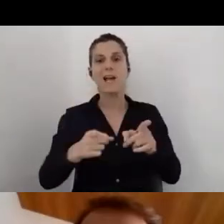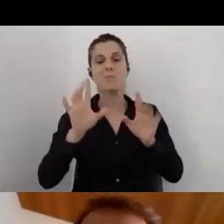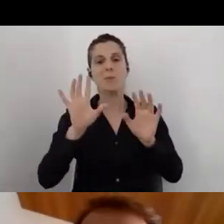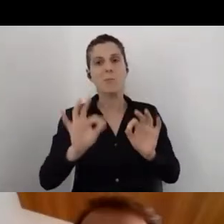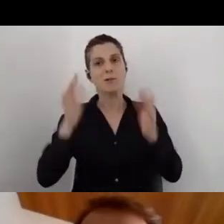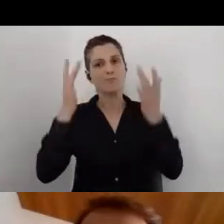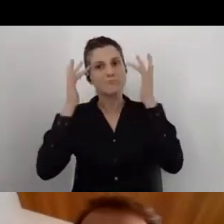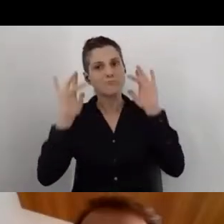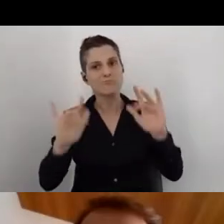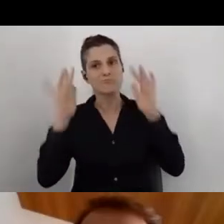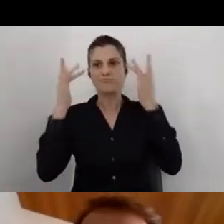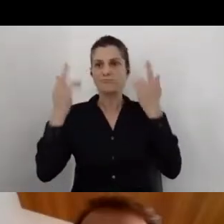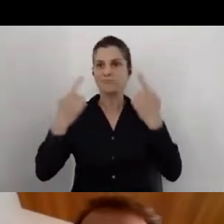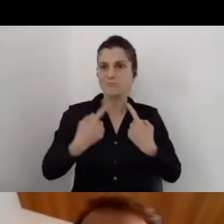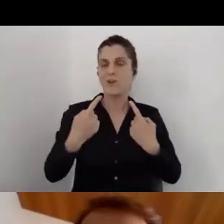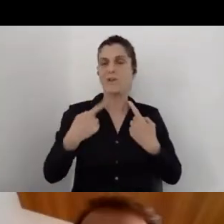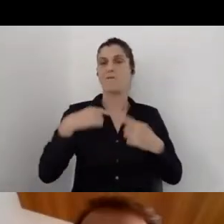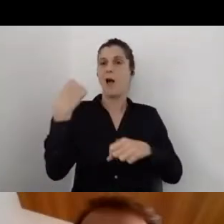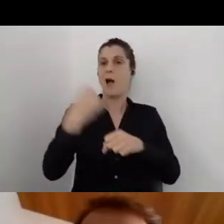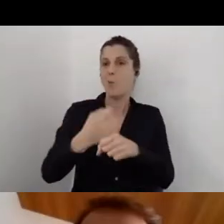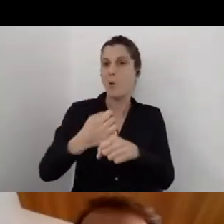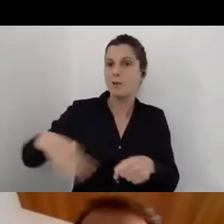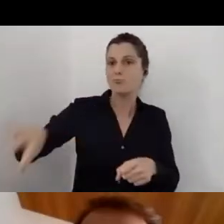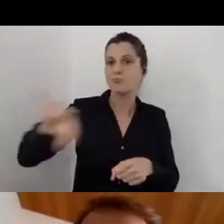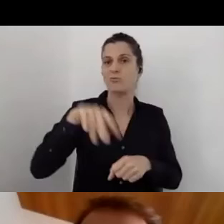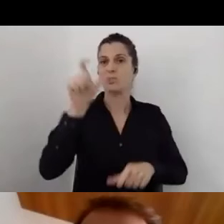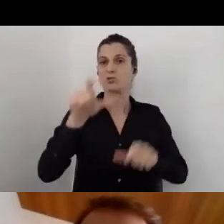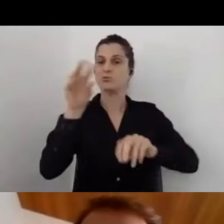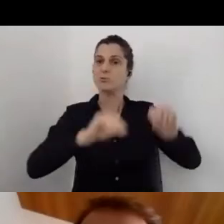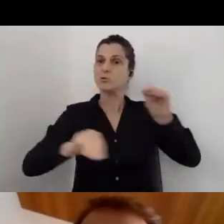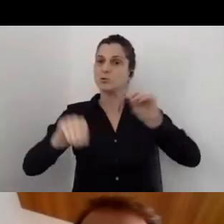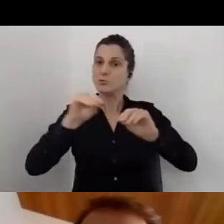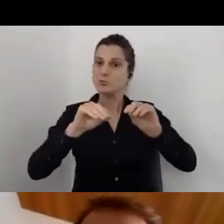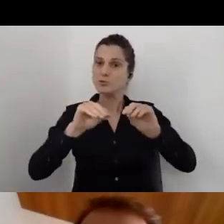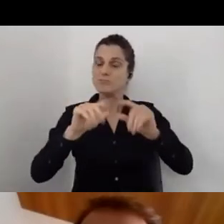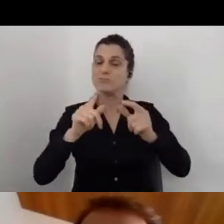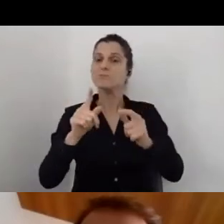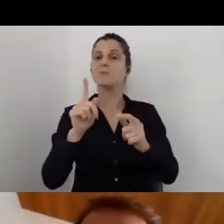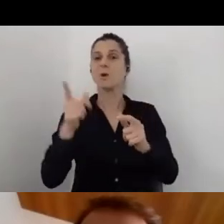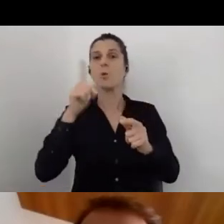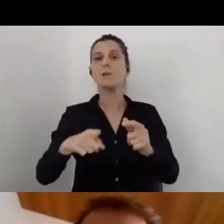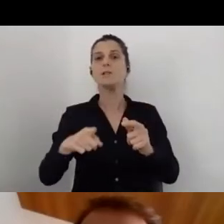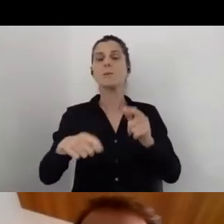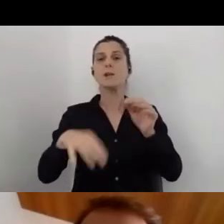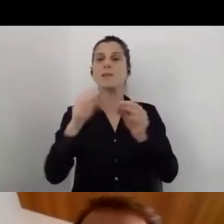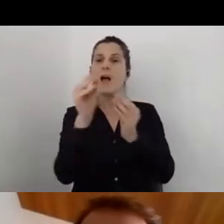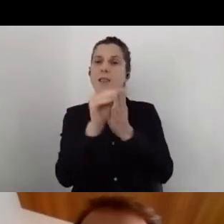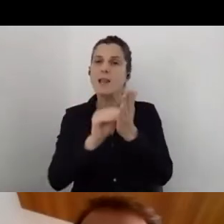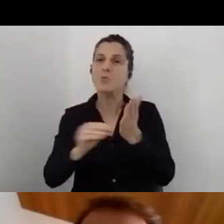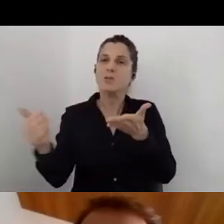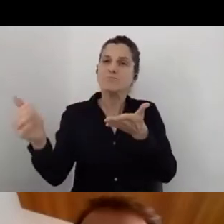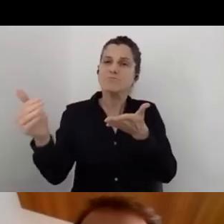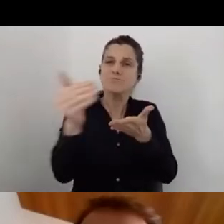and our employees, and the users. We really need to gather the data and put the data in a digital cloud,